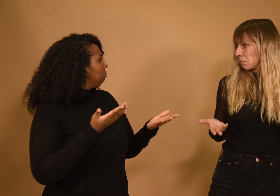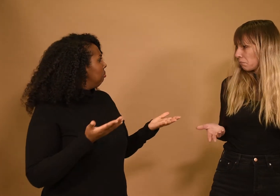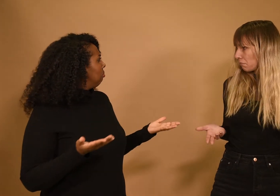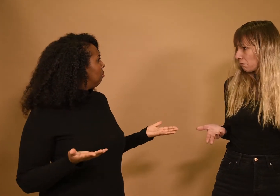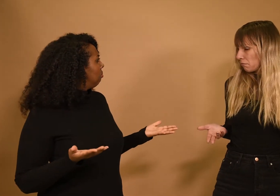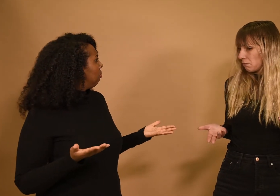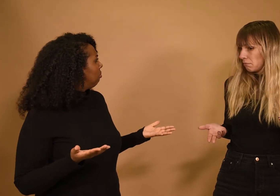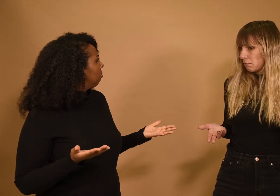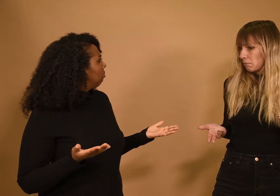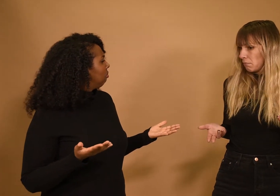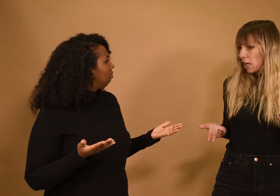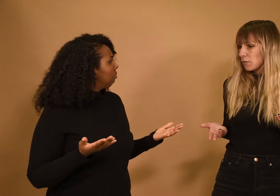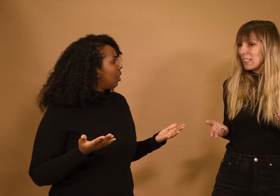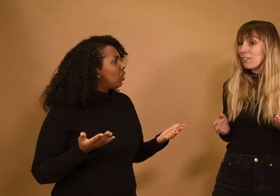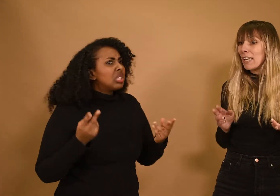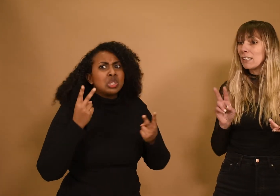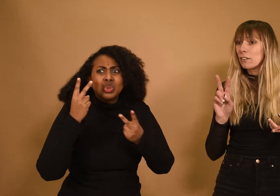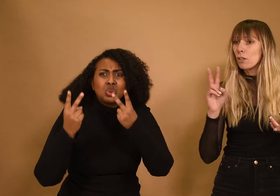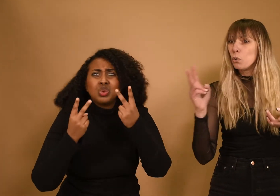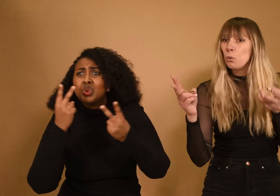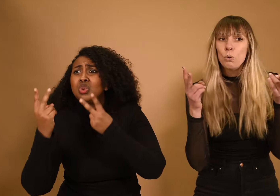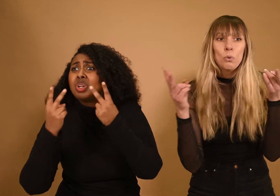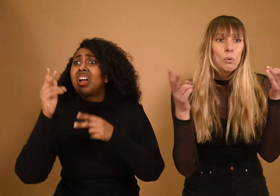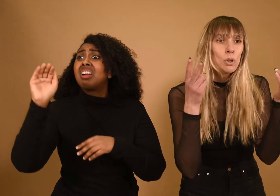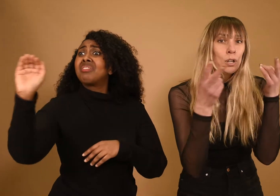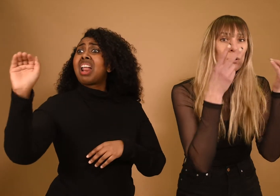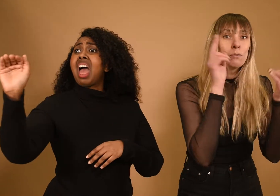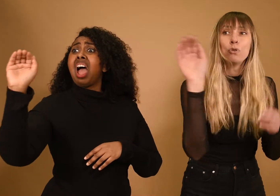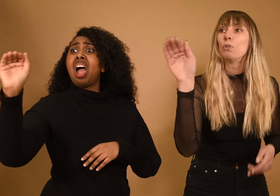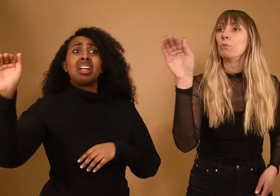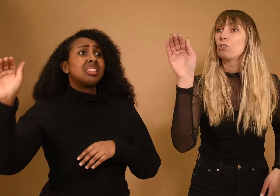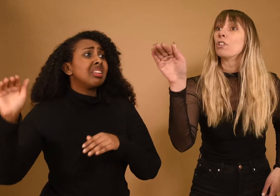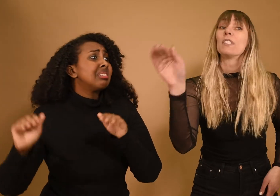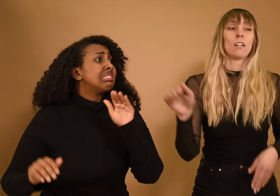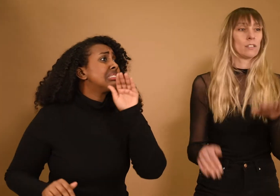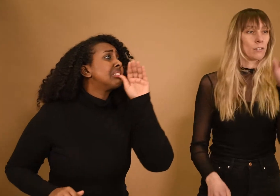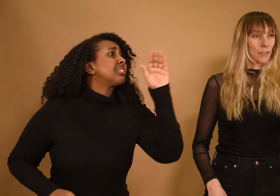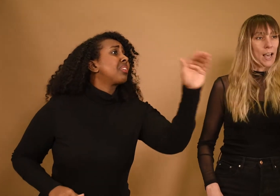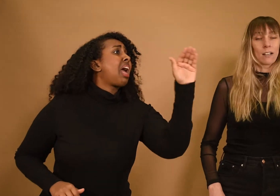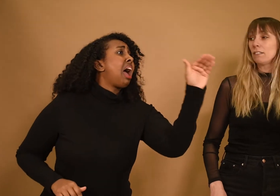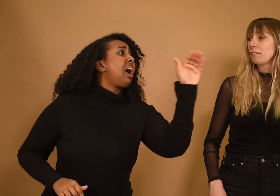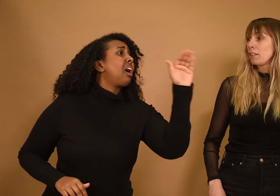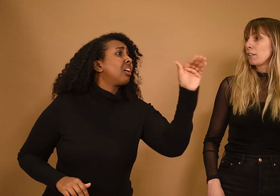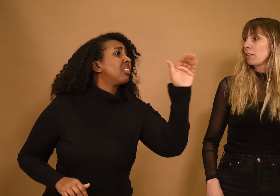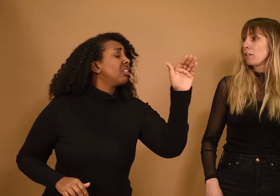If we don't know how to look shall we then decide to ask the other